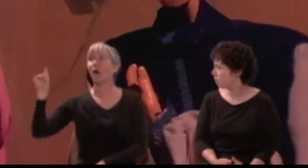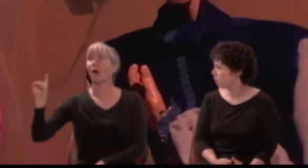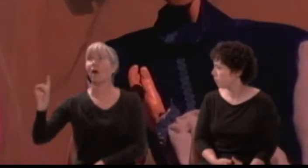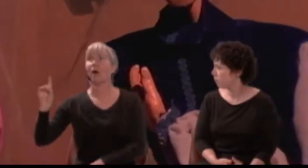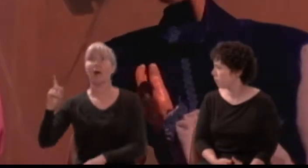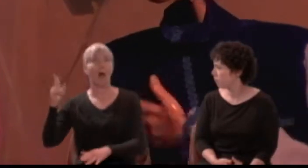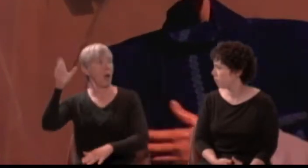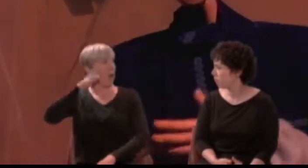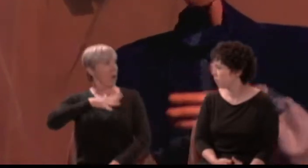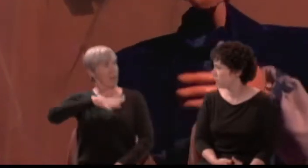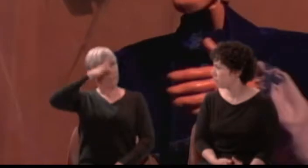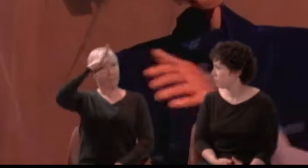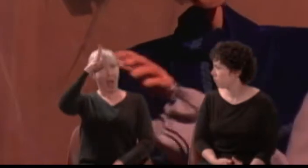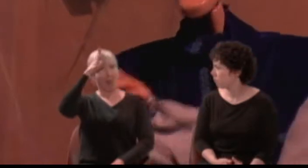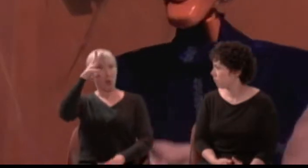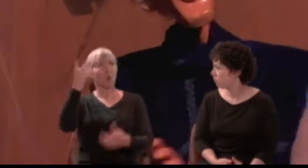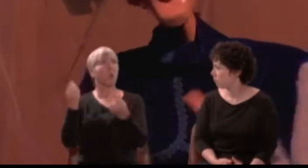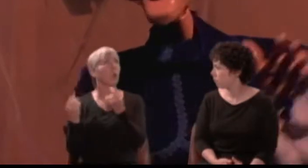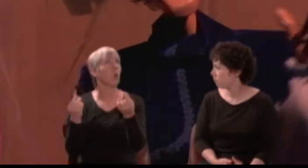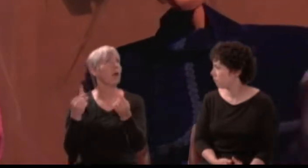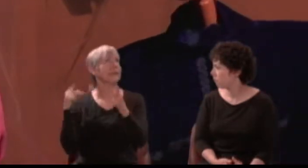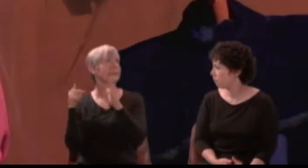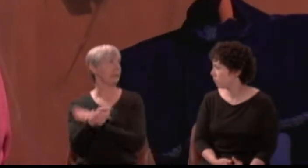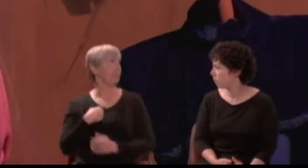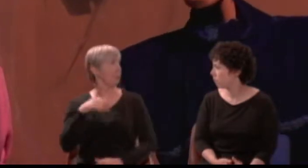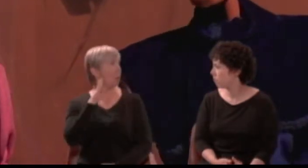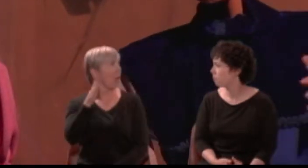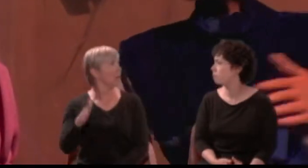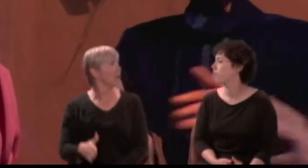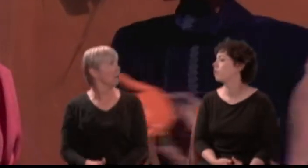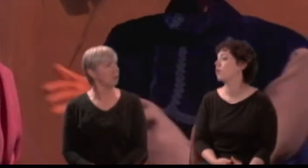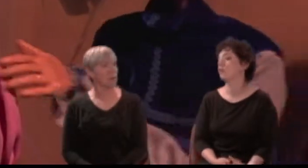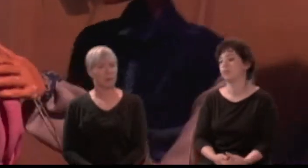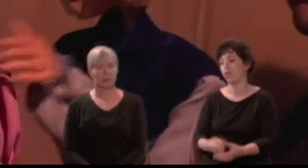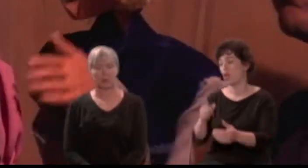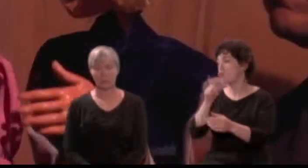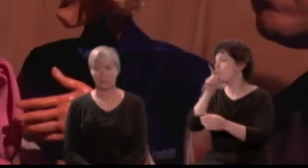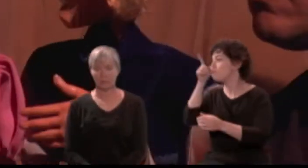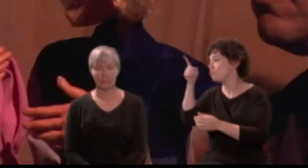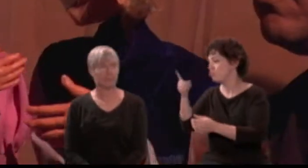Lysander: The course of true love never did run smooth Hear me, Hermia...